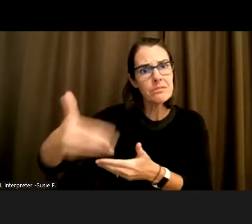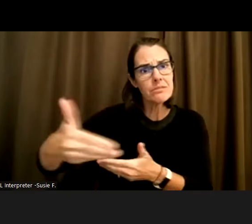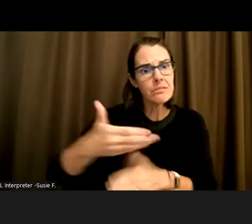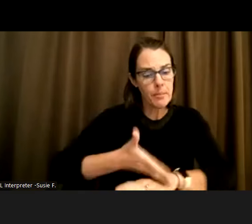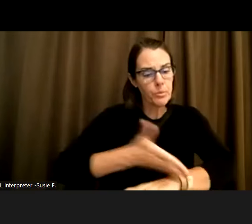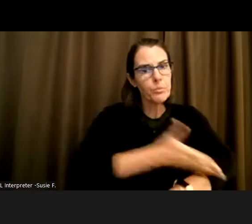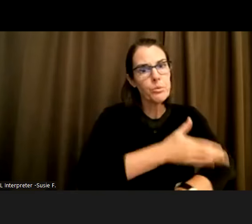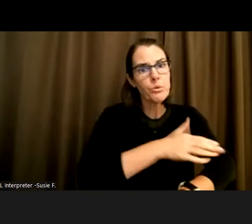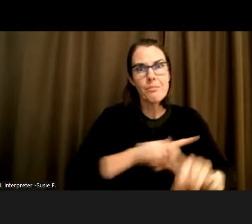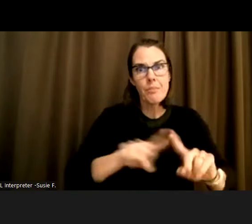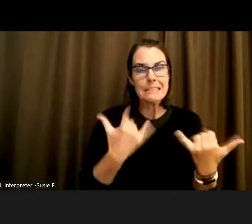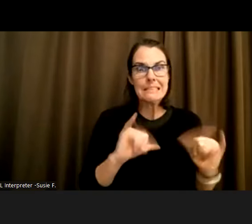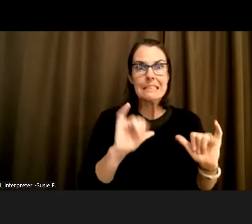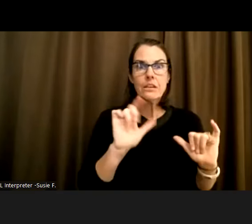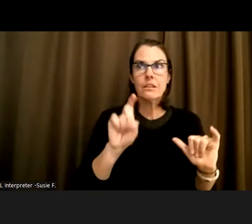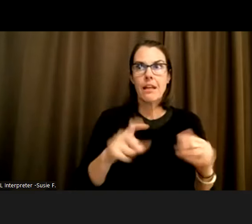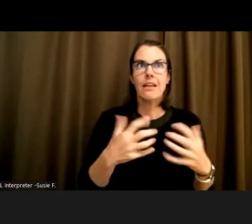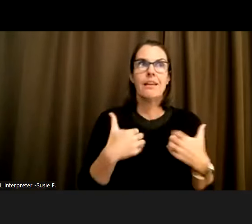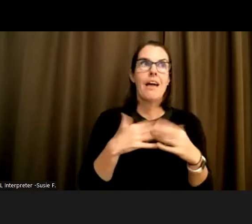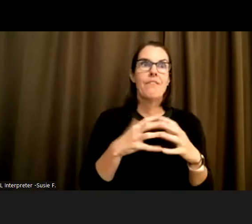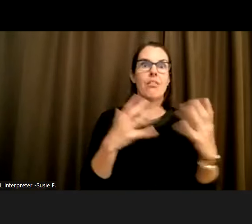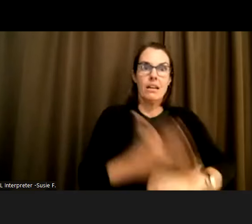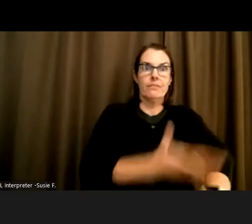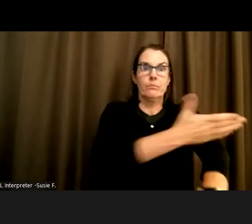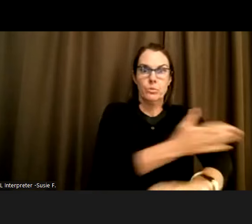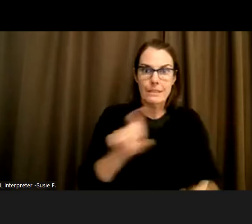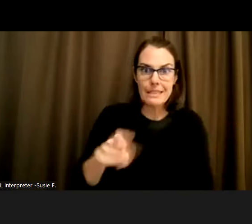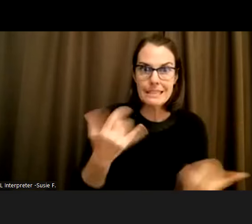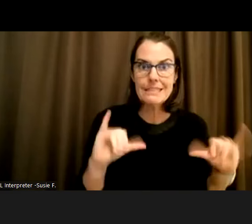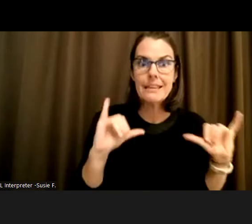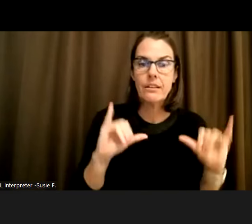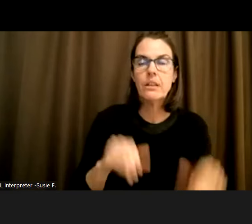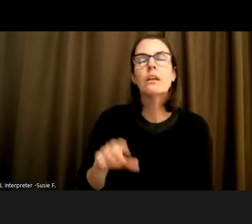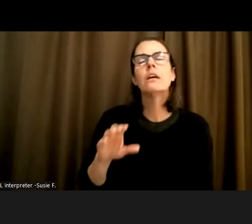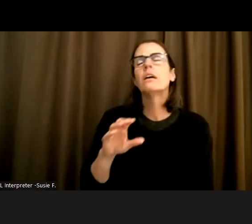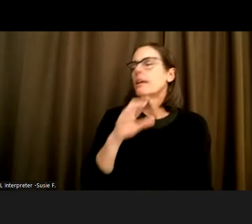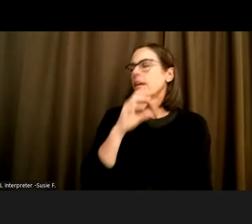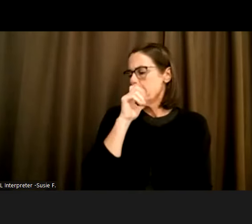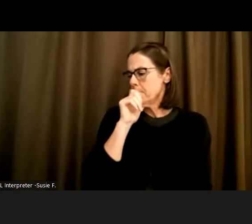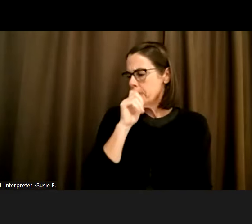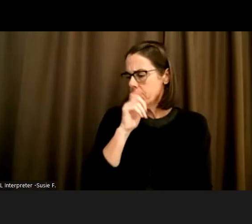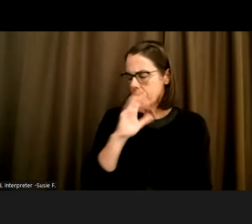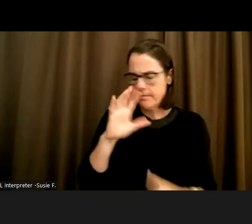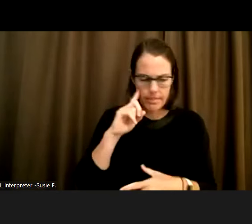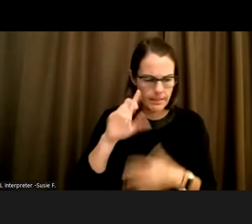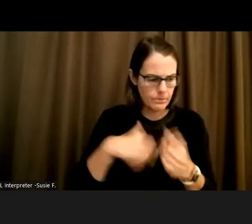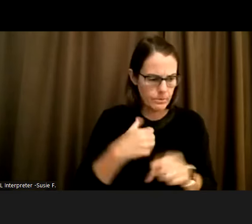the point where. In 2007 or I guess 2008,